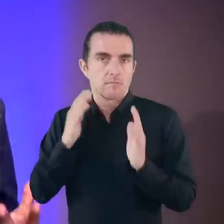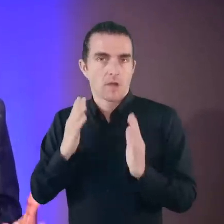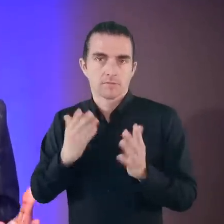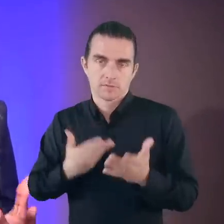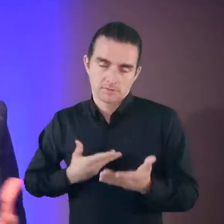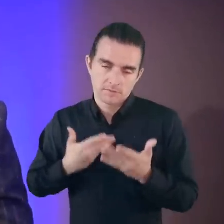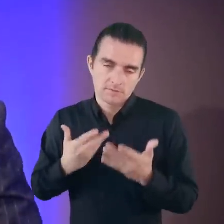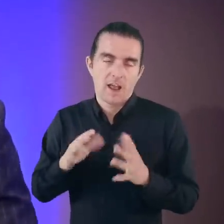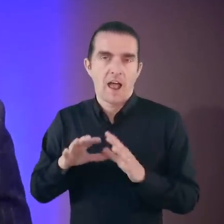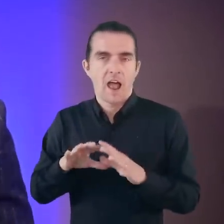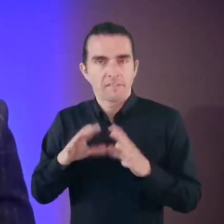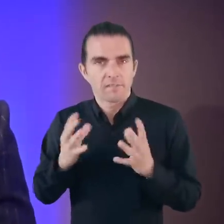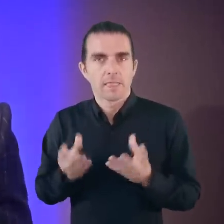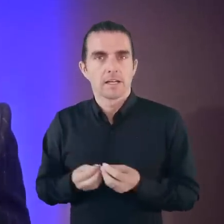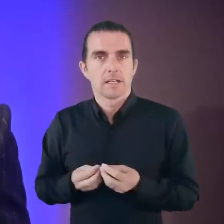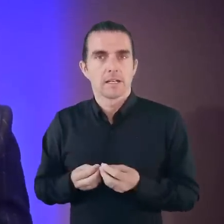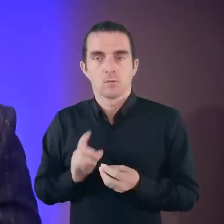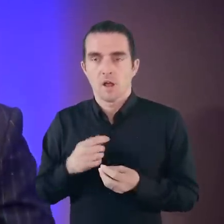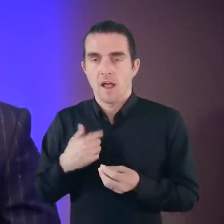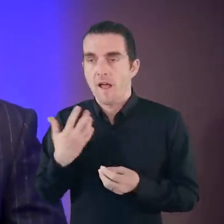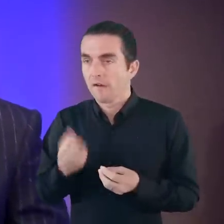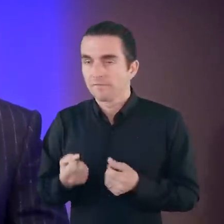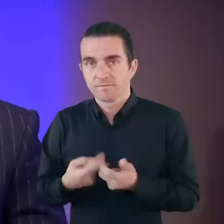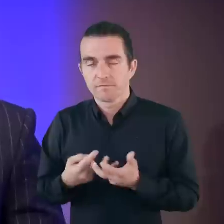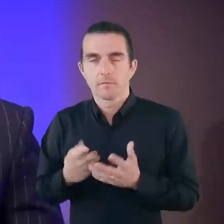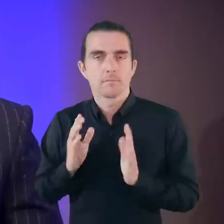I'm going to give it everything. I've got everything I've got.